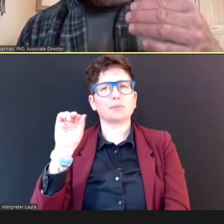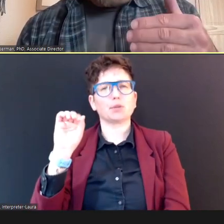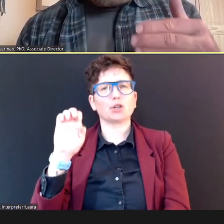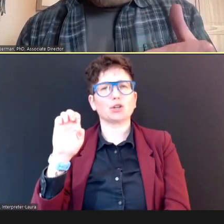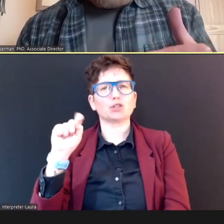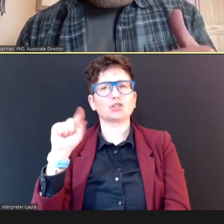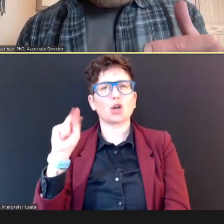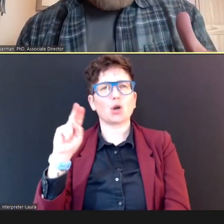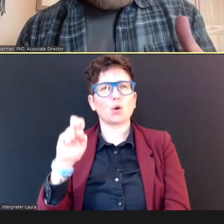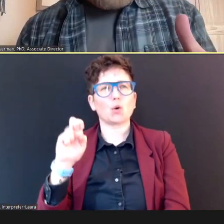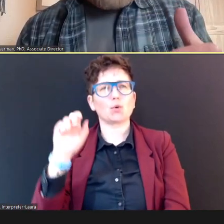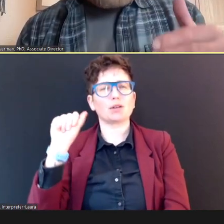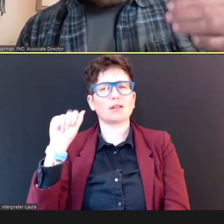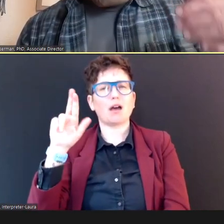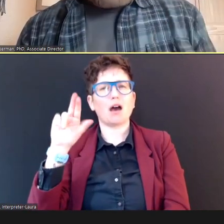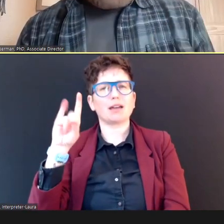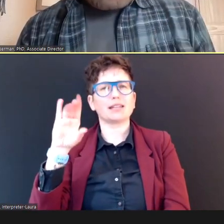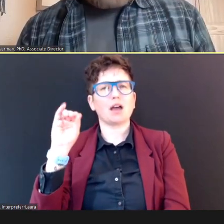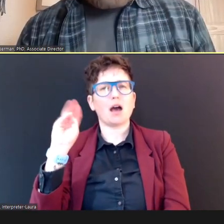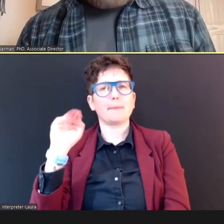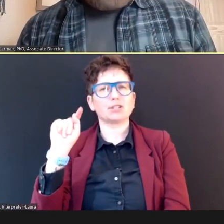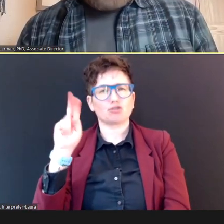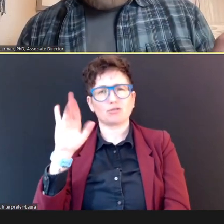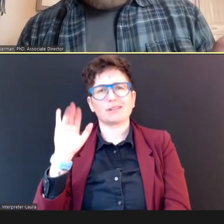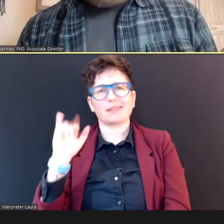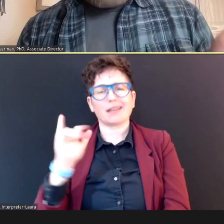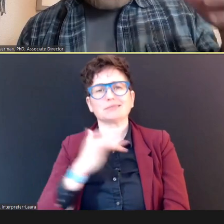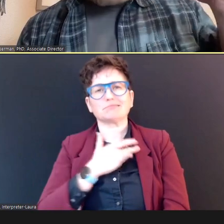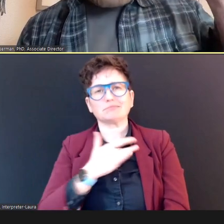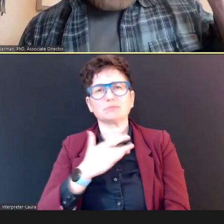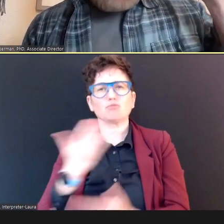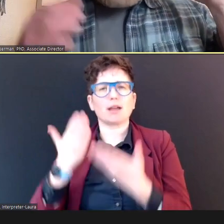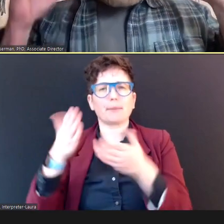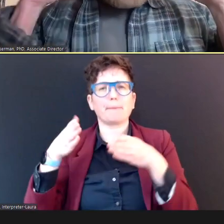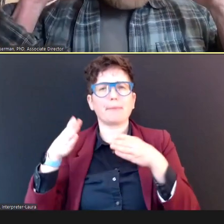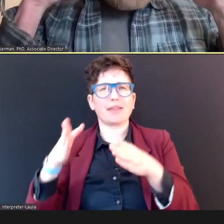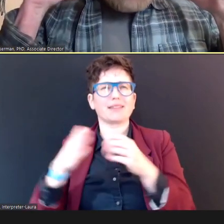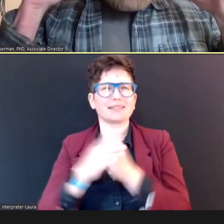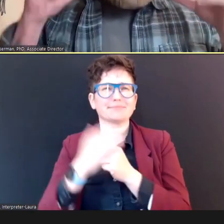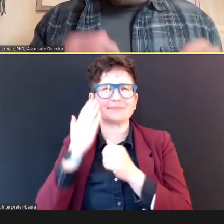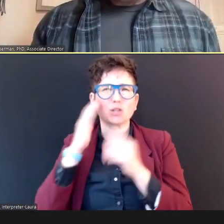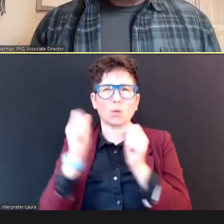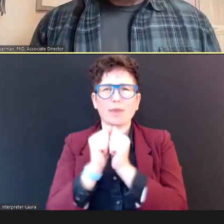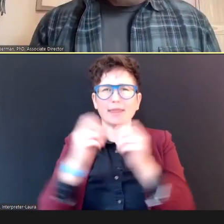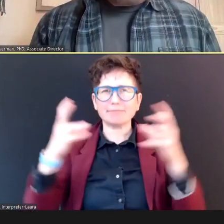This is that headset screening, where the Child raises a hand, or